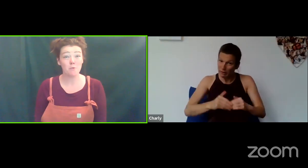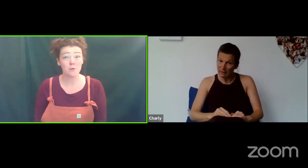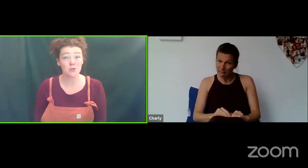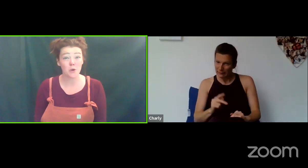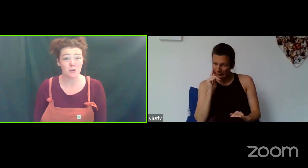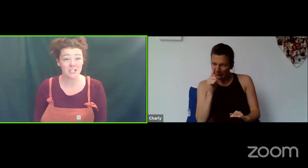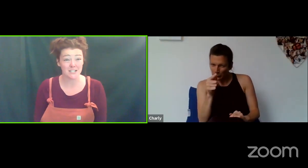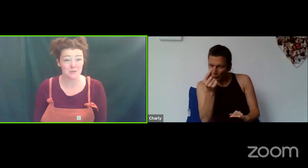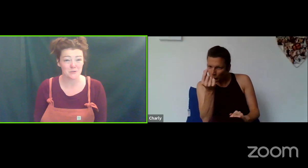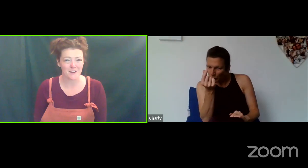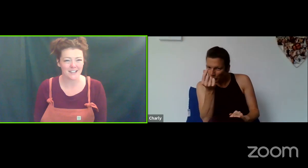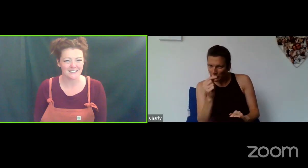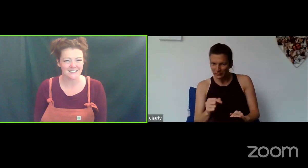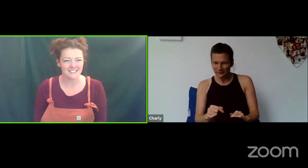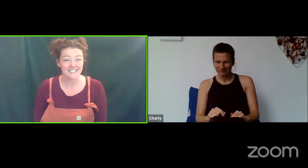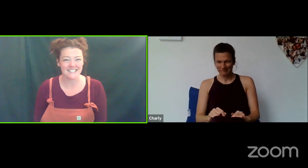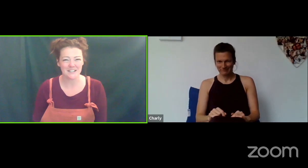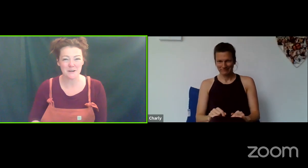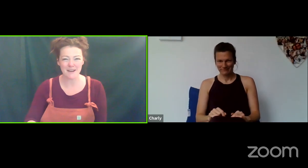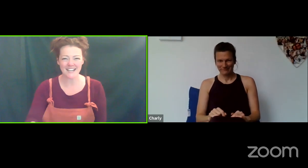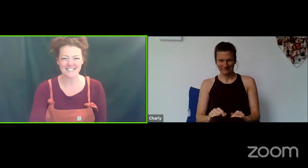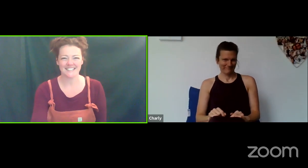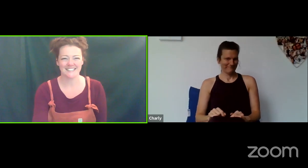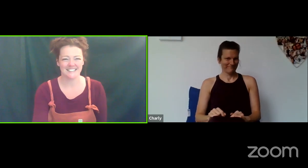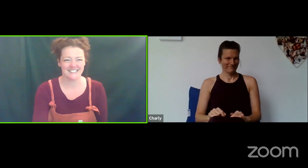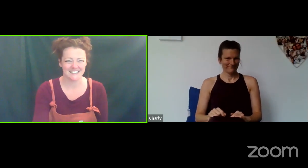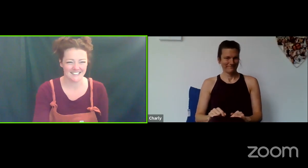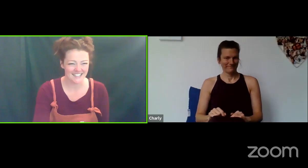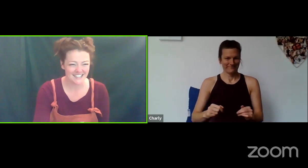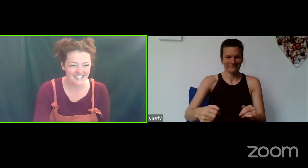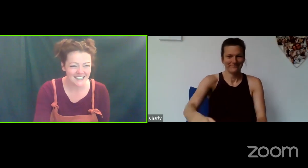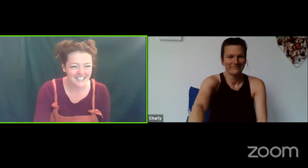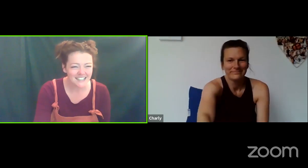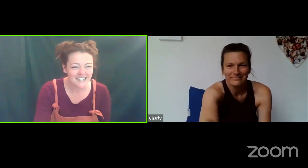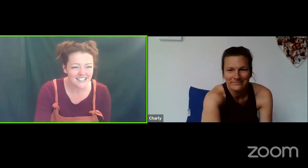So, I hope you enjoy watching the story. See you in a minute!